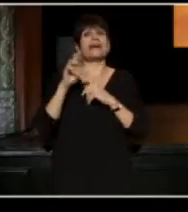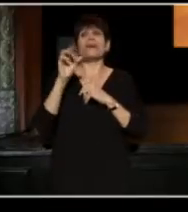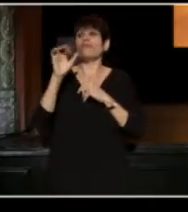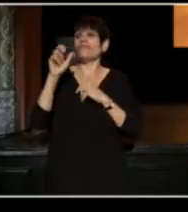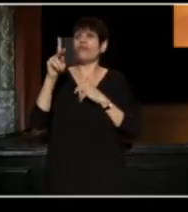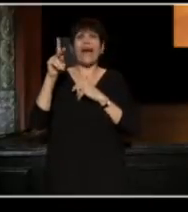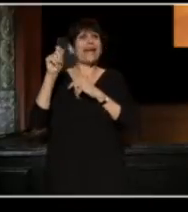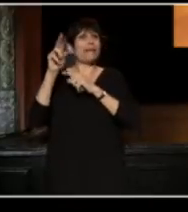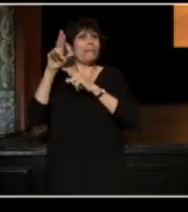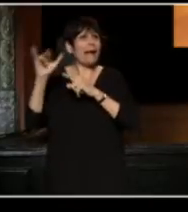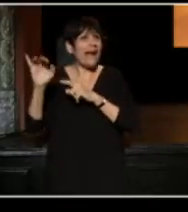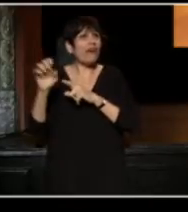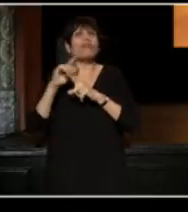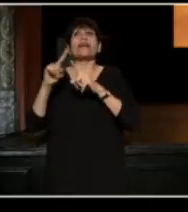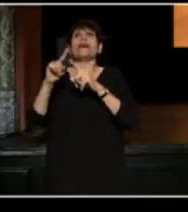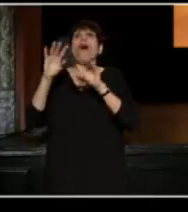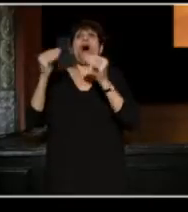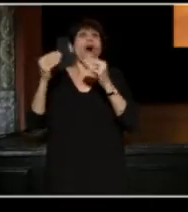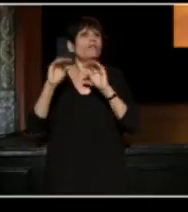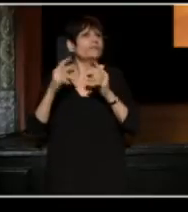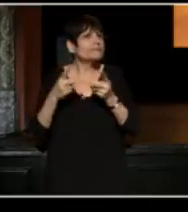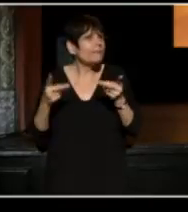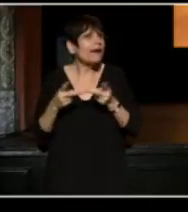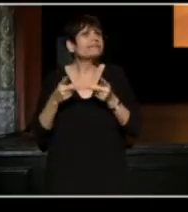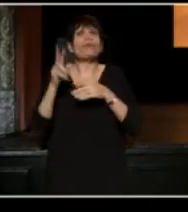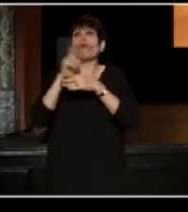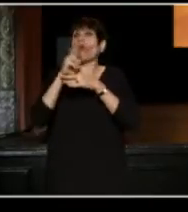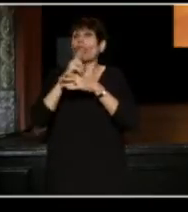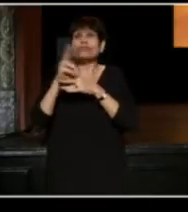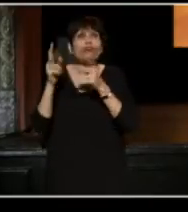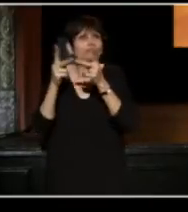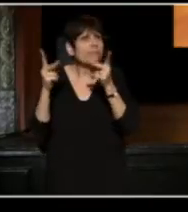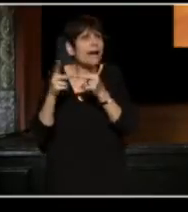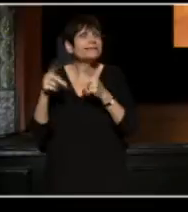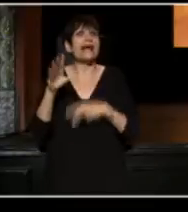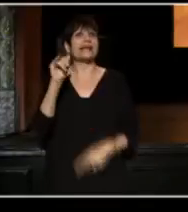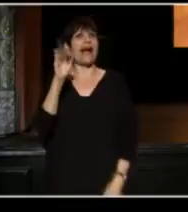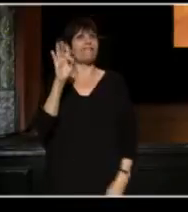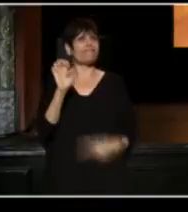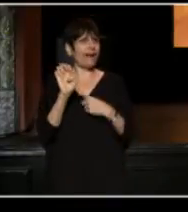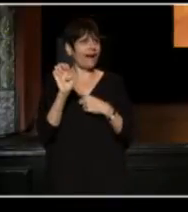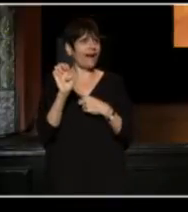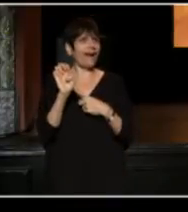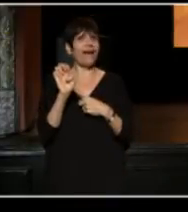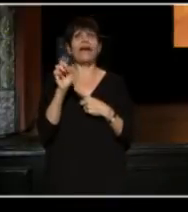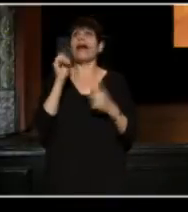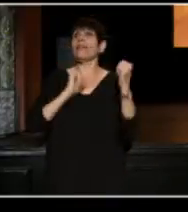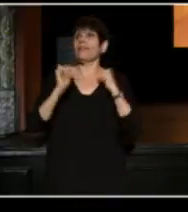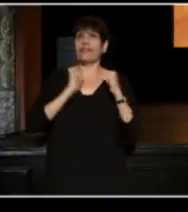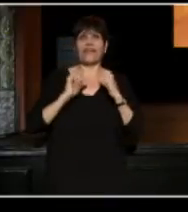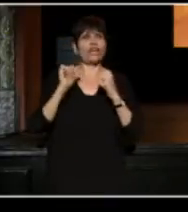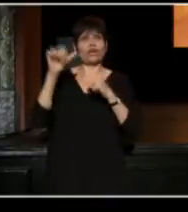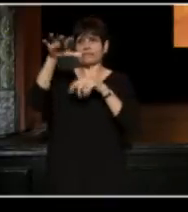including office spaces, rehearsal spaces and a café. It's a theater space in New York